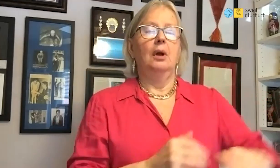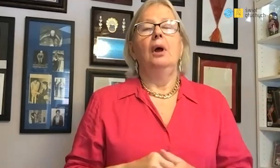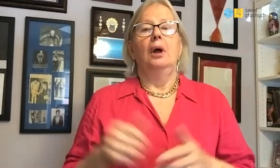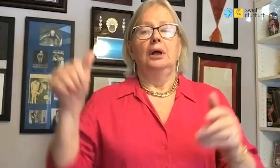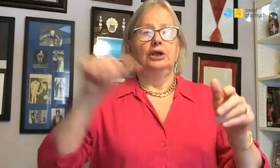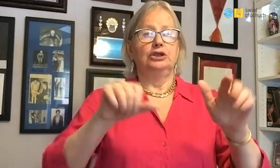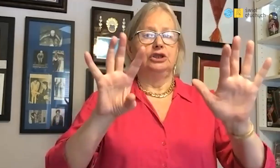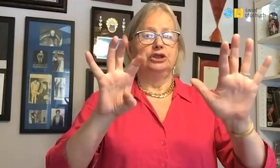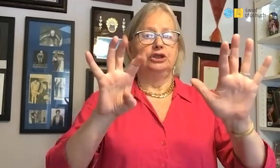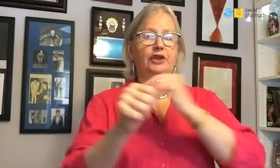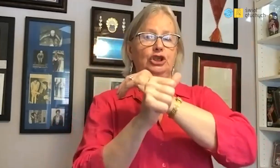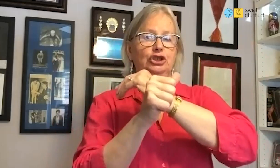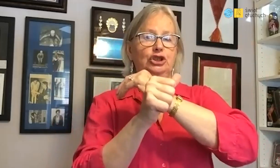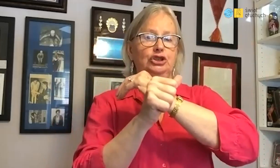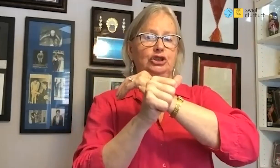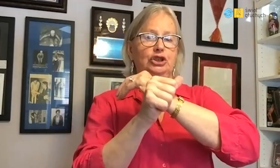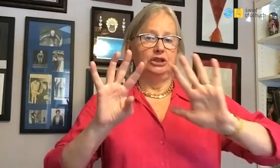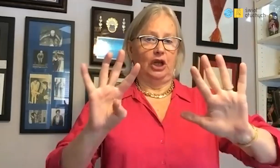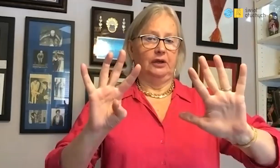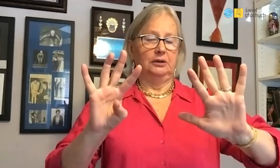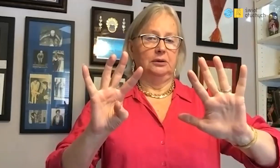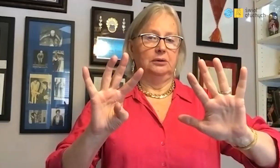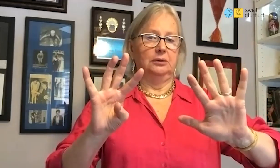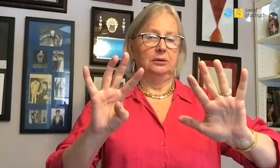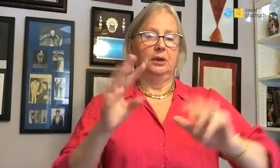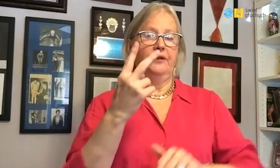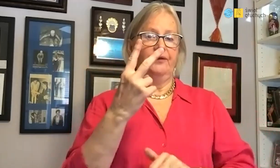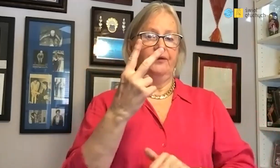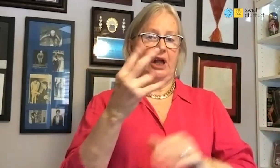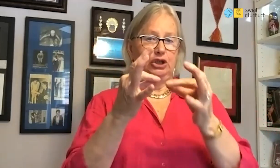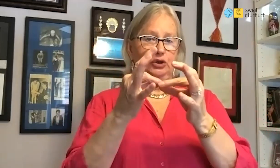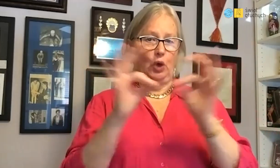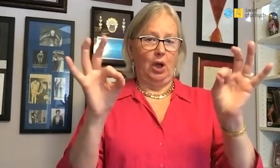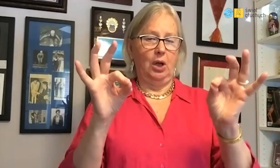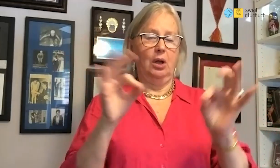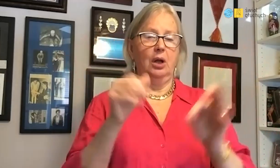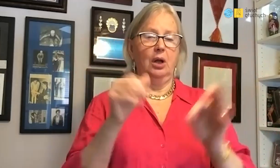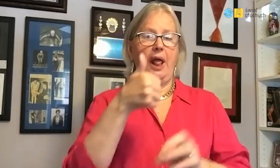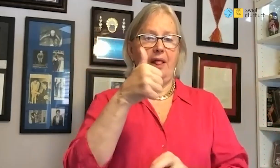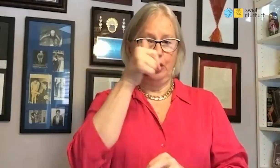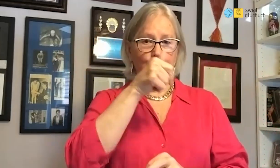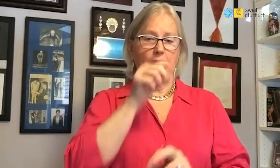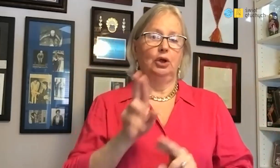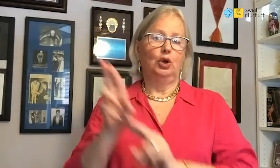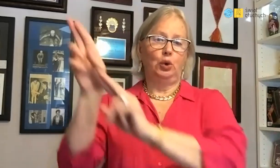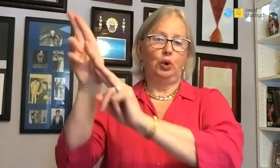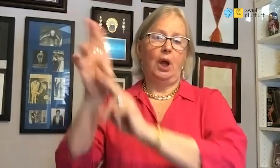In 1969 I got it 2 gold and 1 brown,